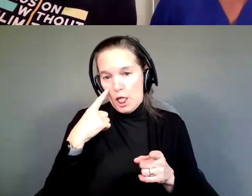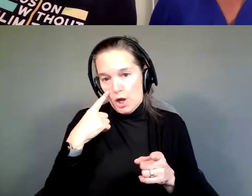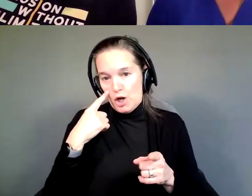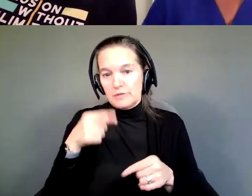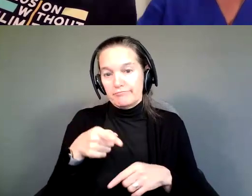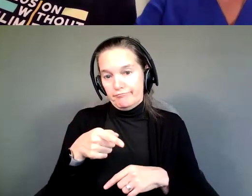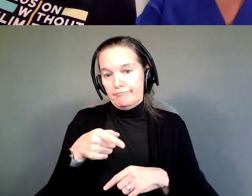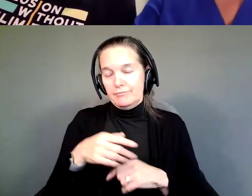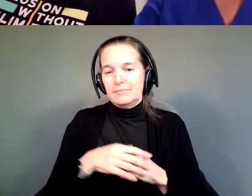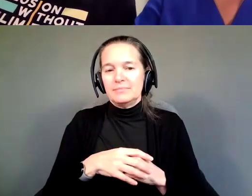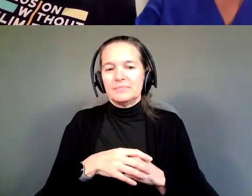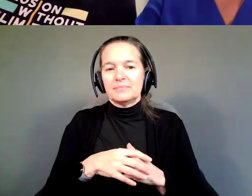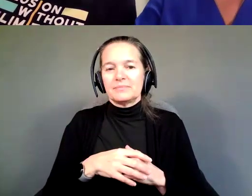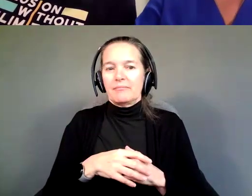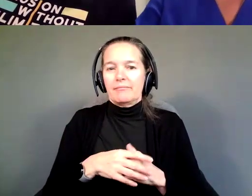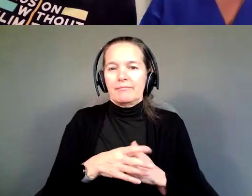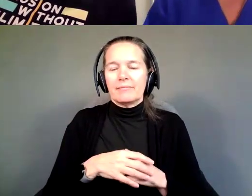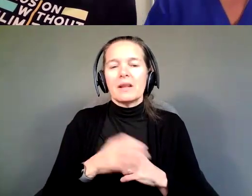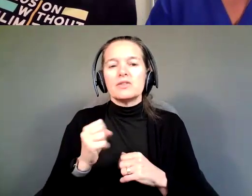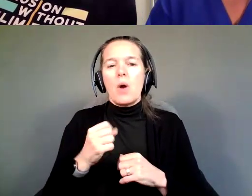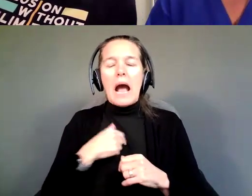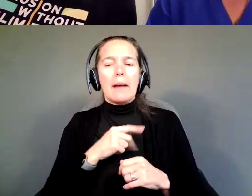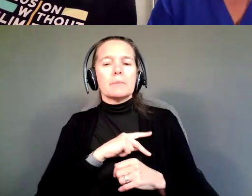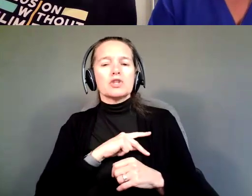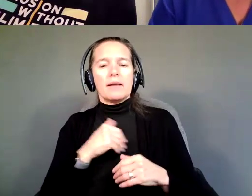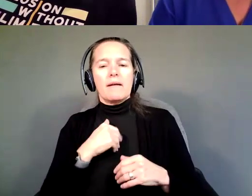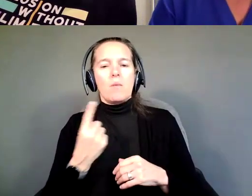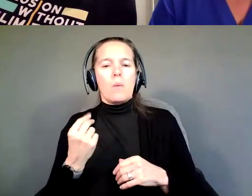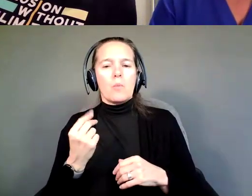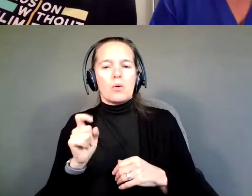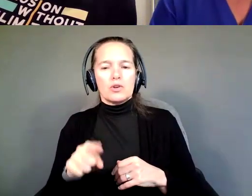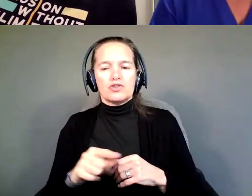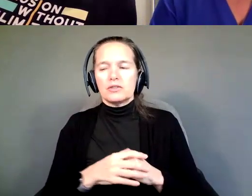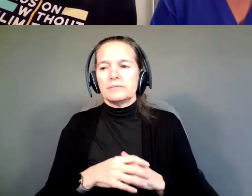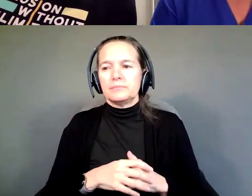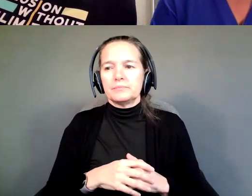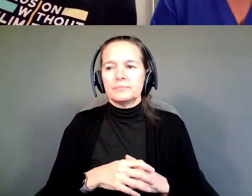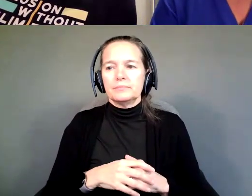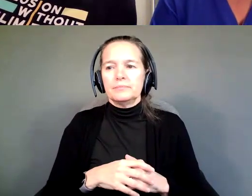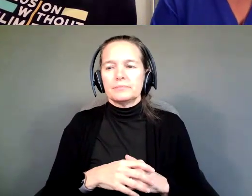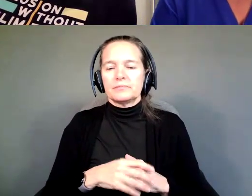And so, I personally have one more question for all of you.